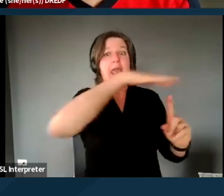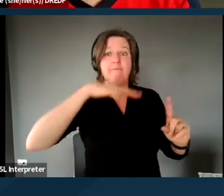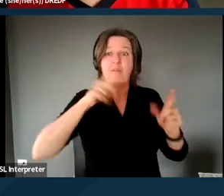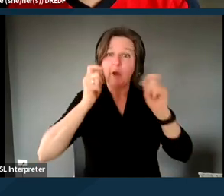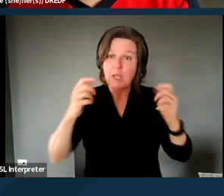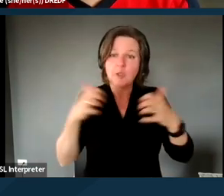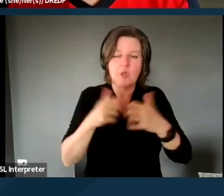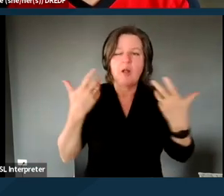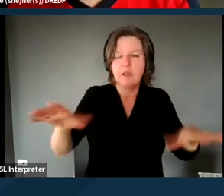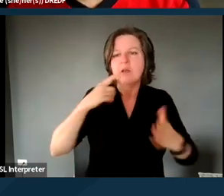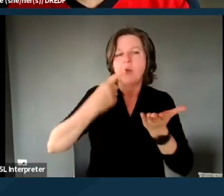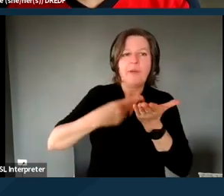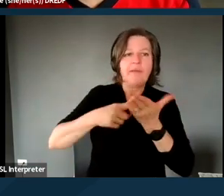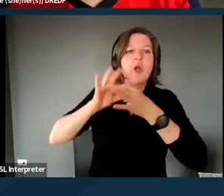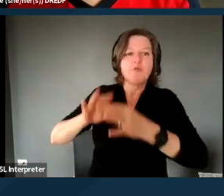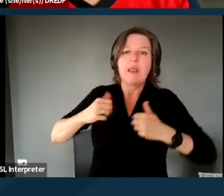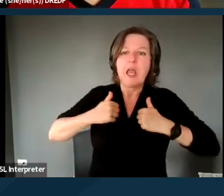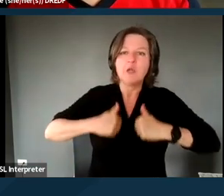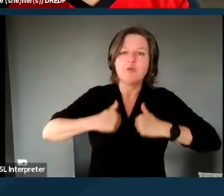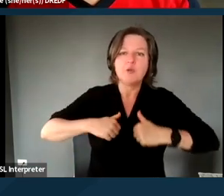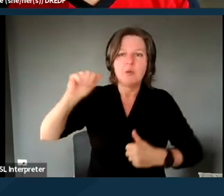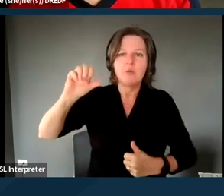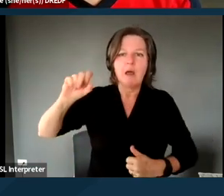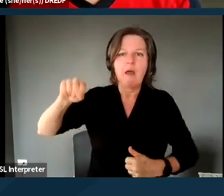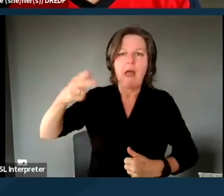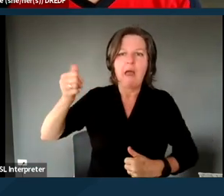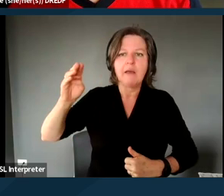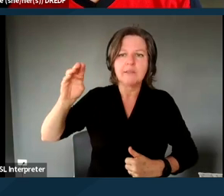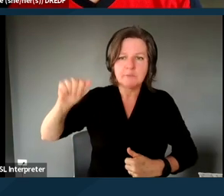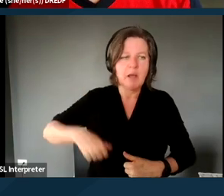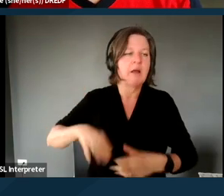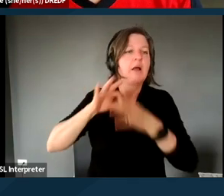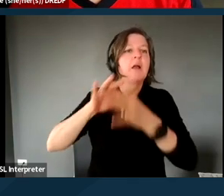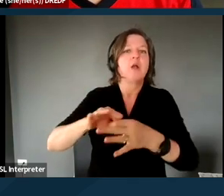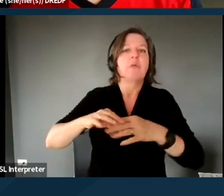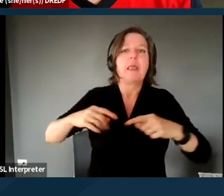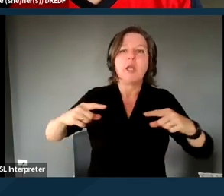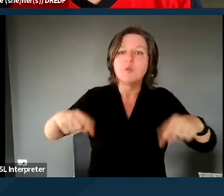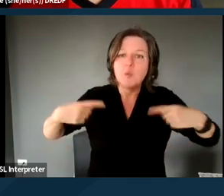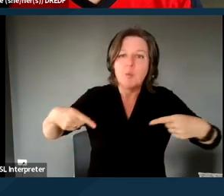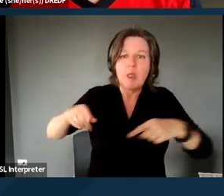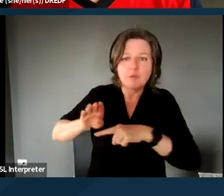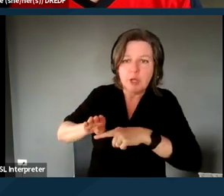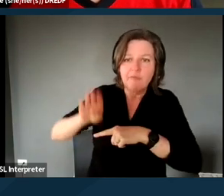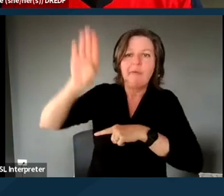relating to asthma, relating to ramps. It also includes things like grab bars, lots of other,